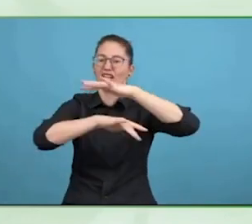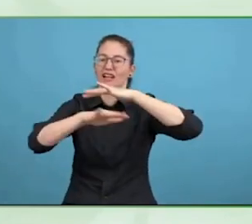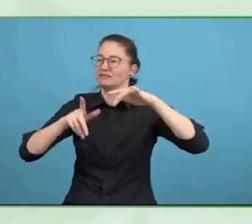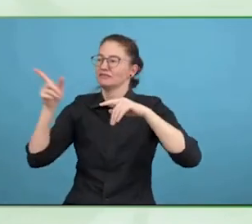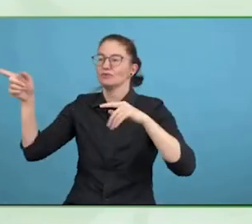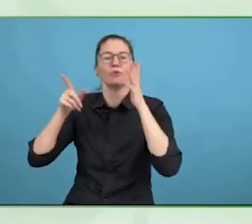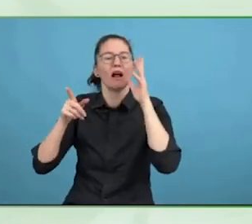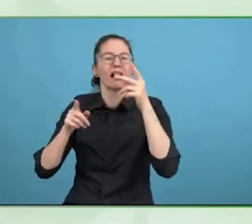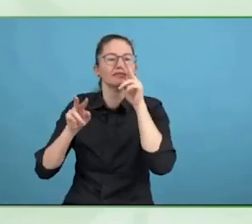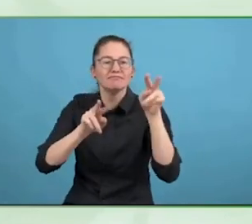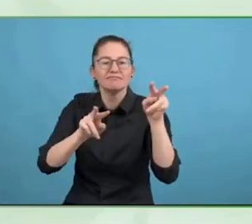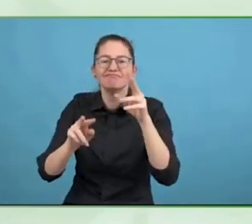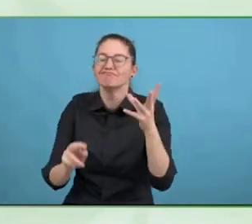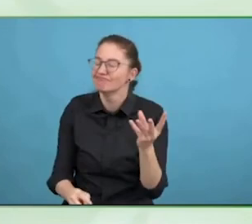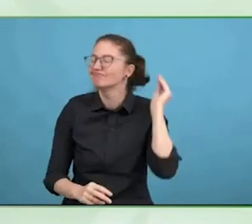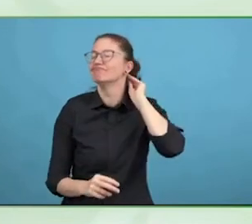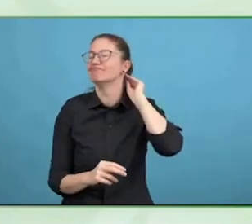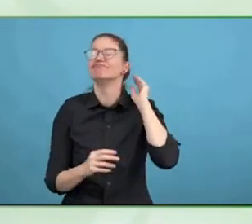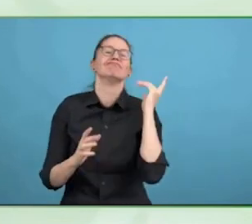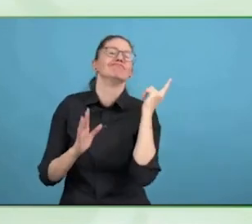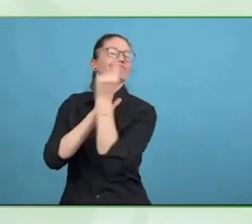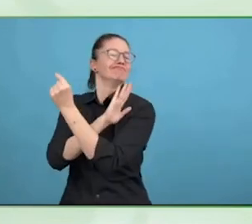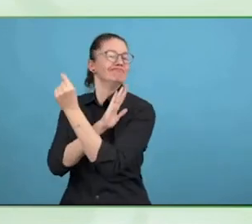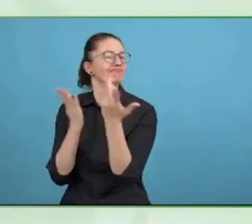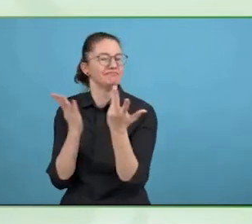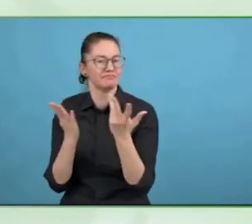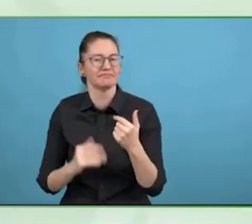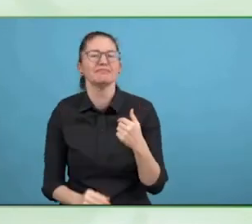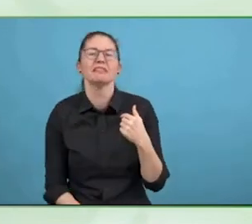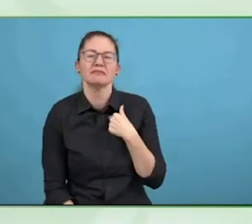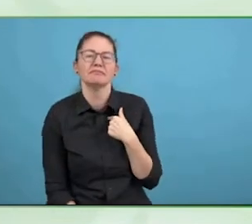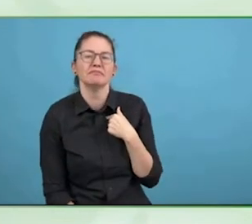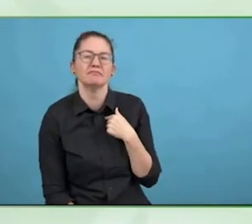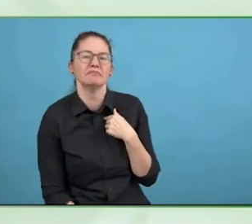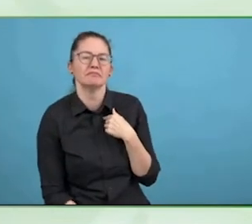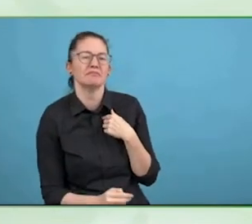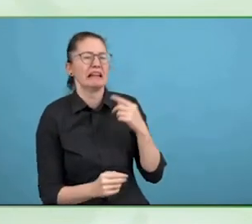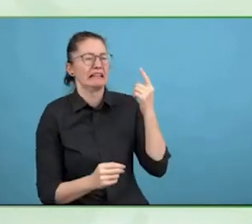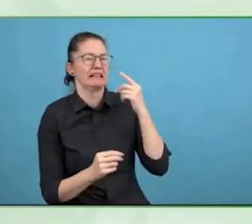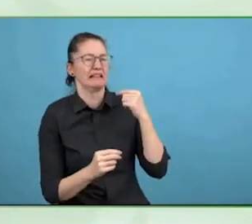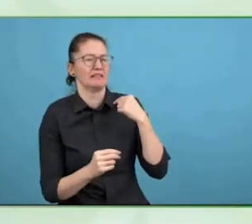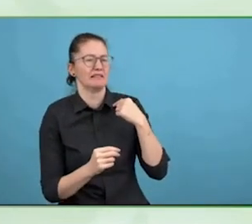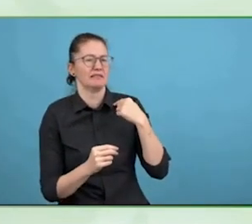and bigger projects available at the conference that are applicable worldwide.